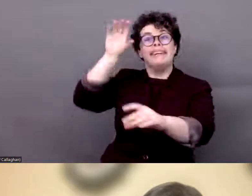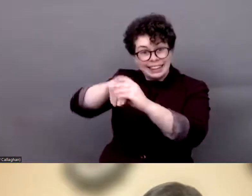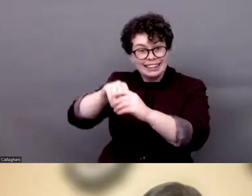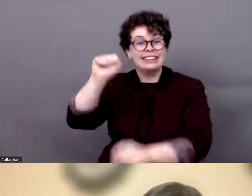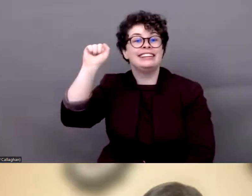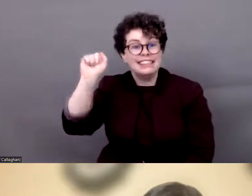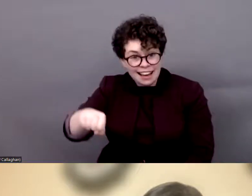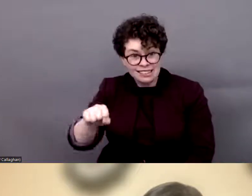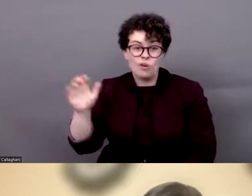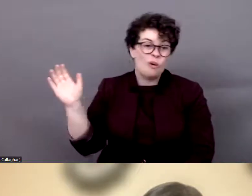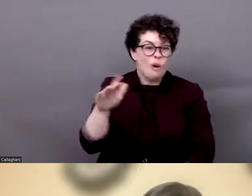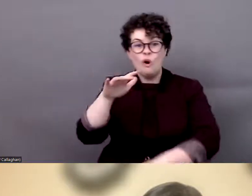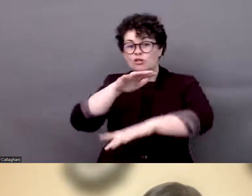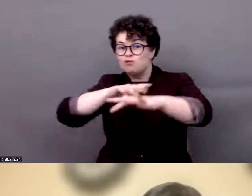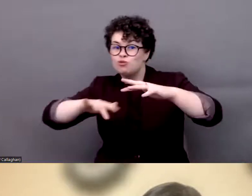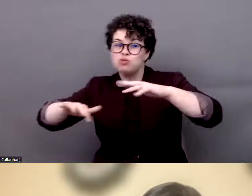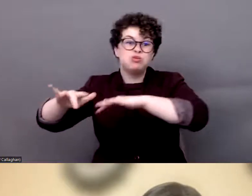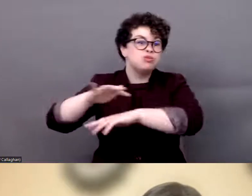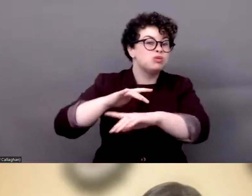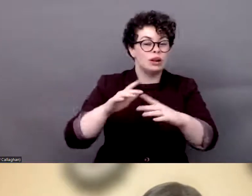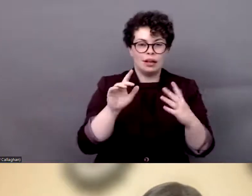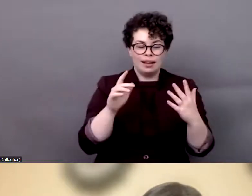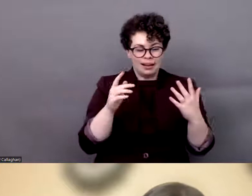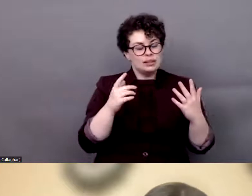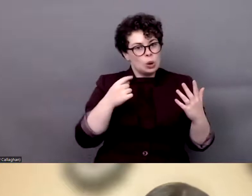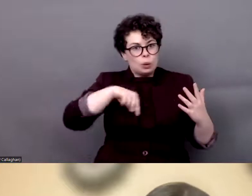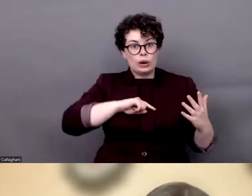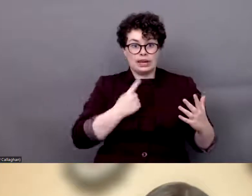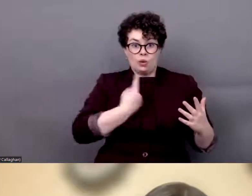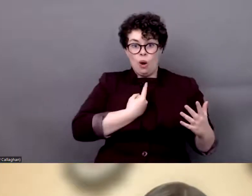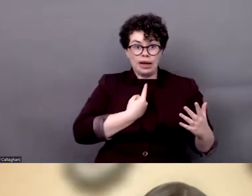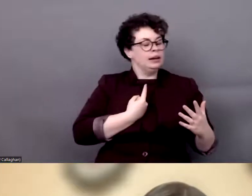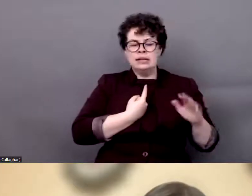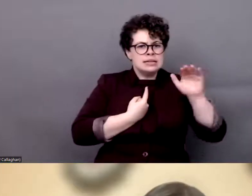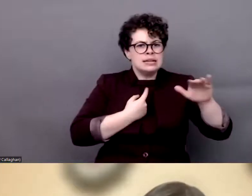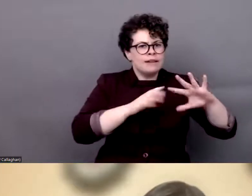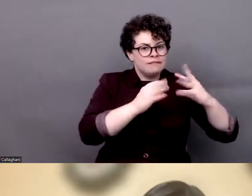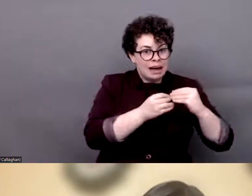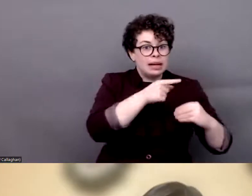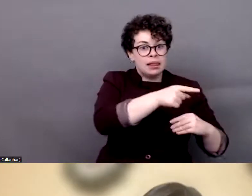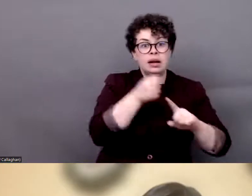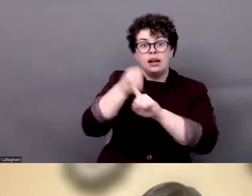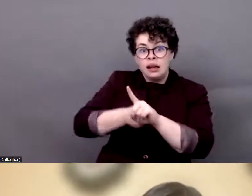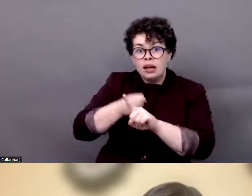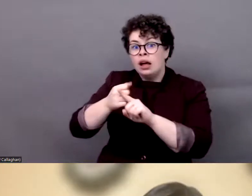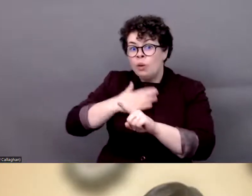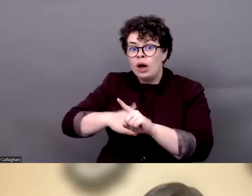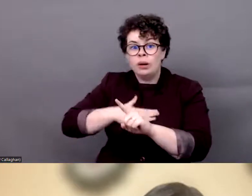these family members that are tired of fighting for these rights that should be guaranteed